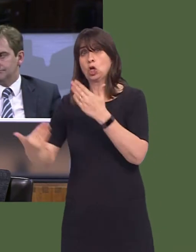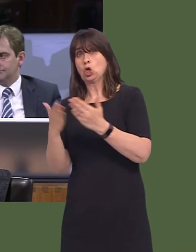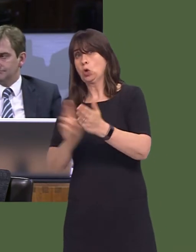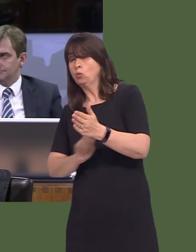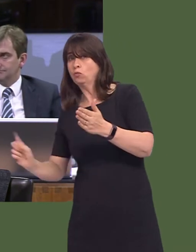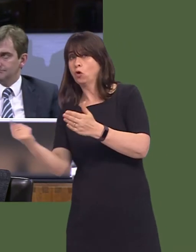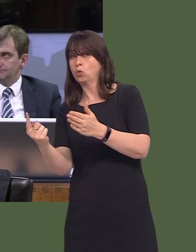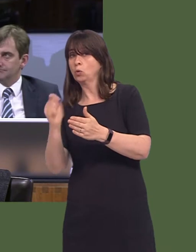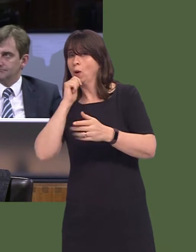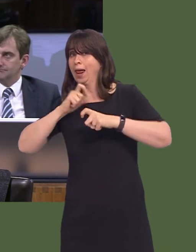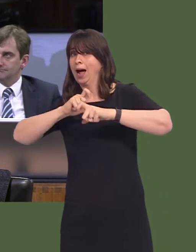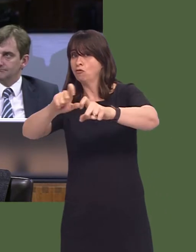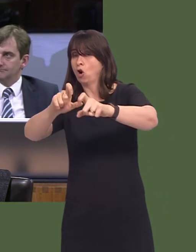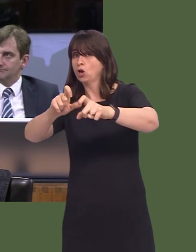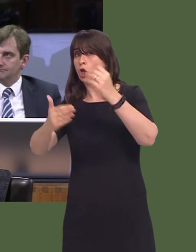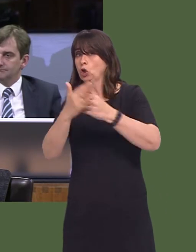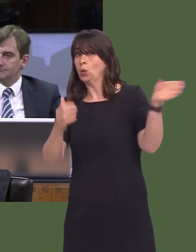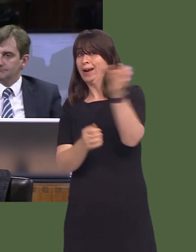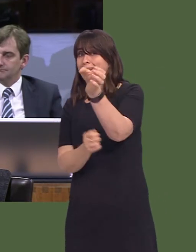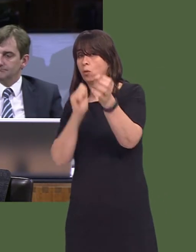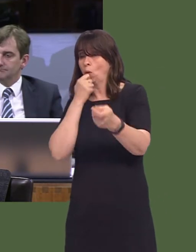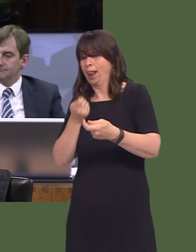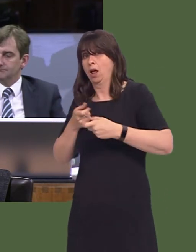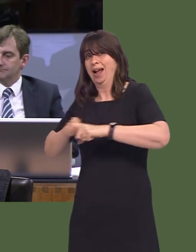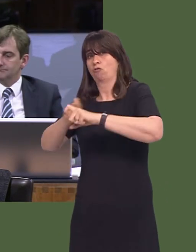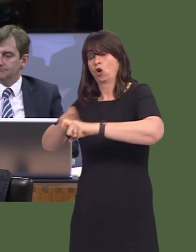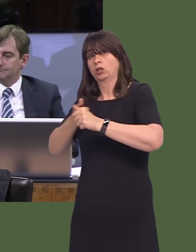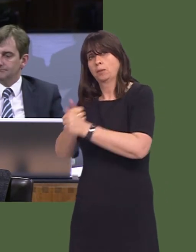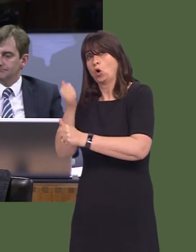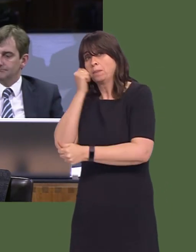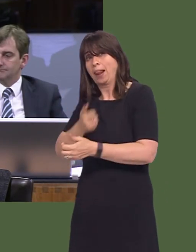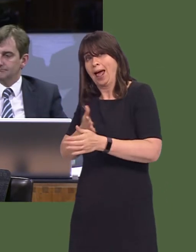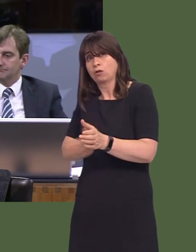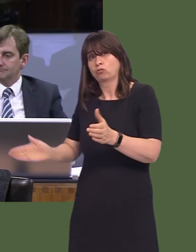Government has given to dateónamely, continuation of support for the black routeóas you have